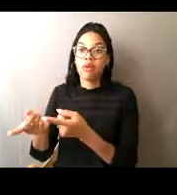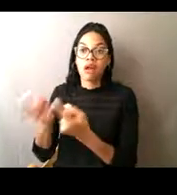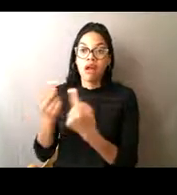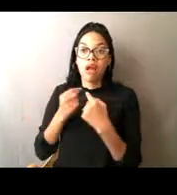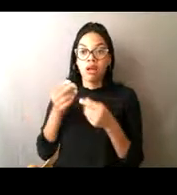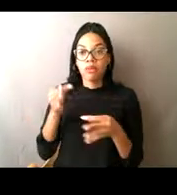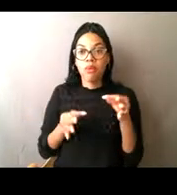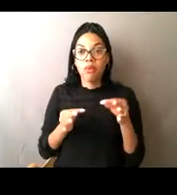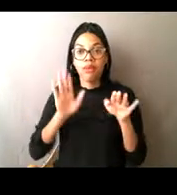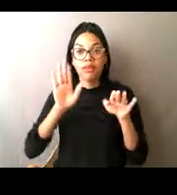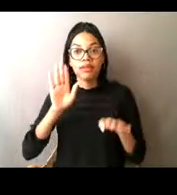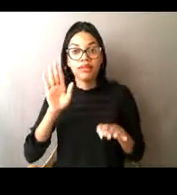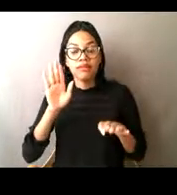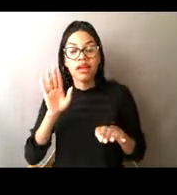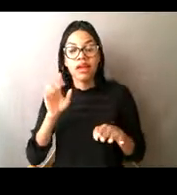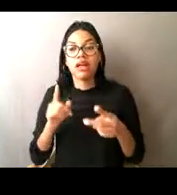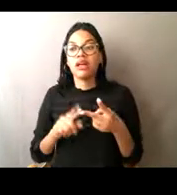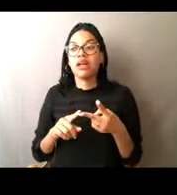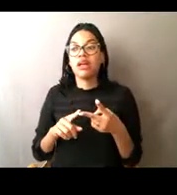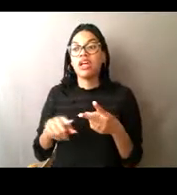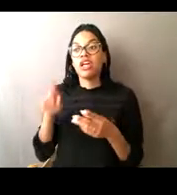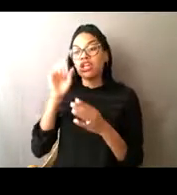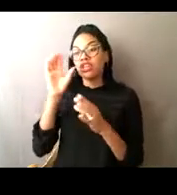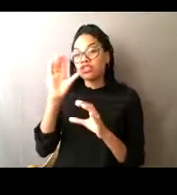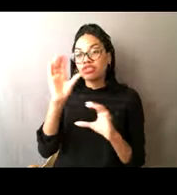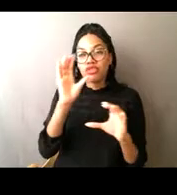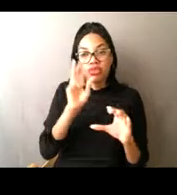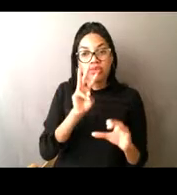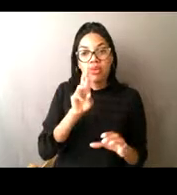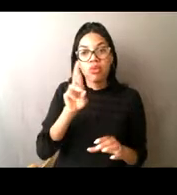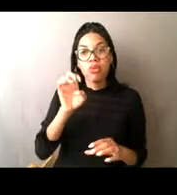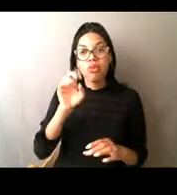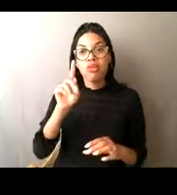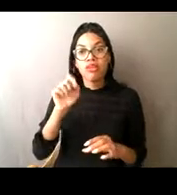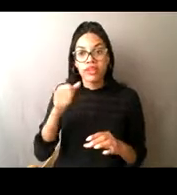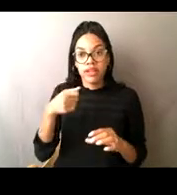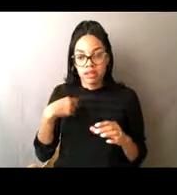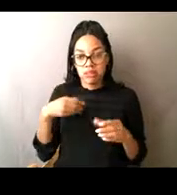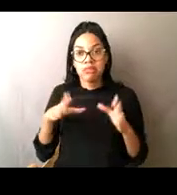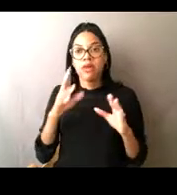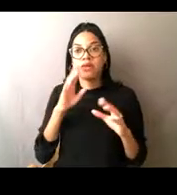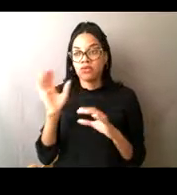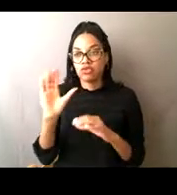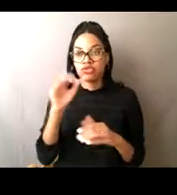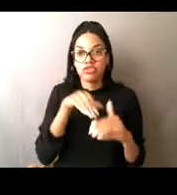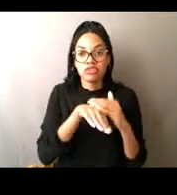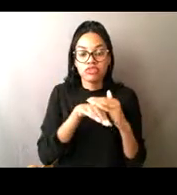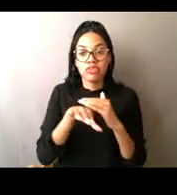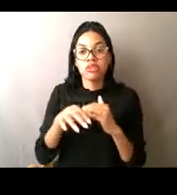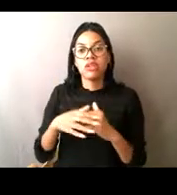and many other things, and what we found out that there were two main suspects that shot the 15 Steller sea lions